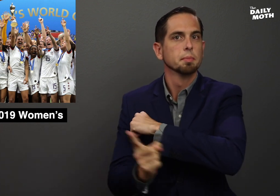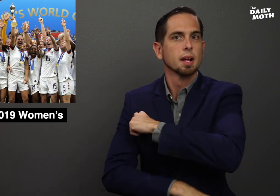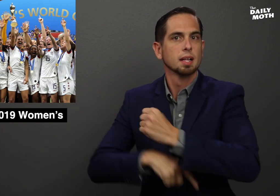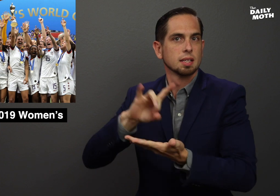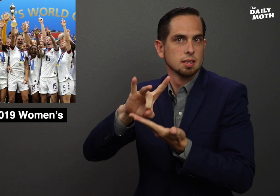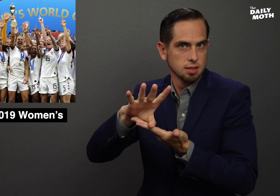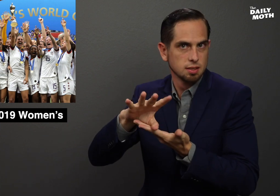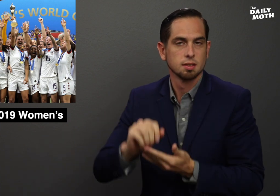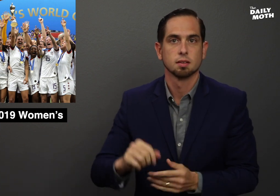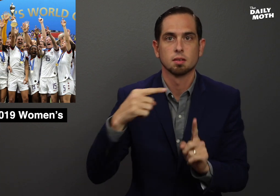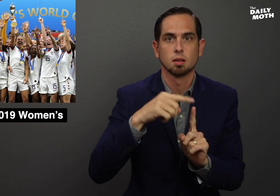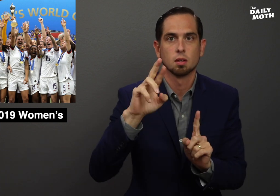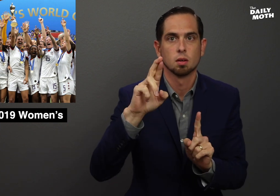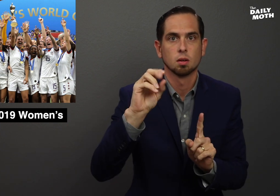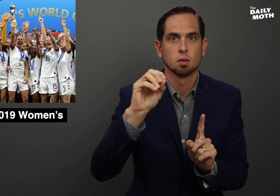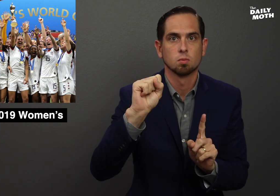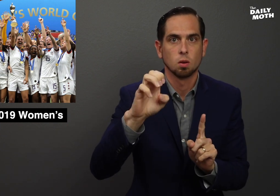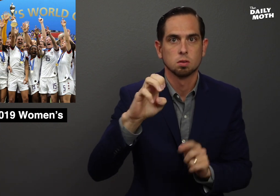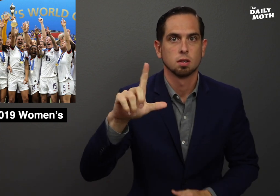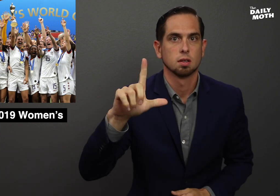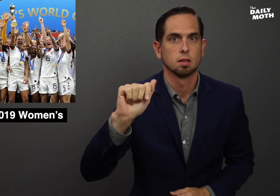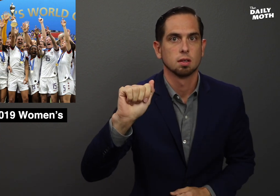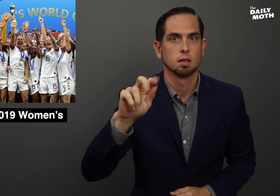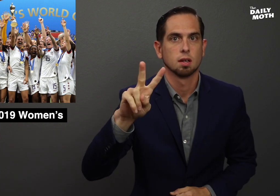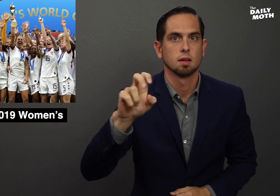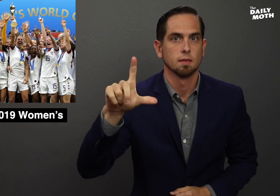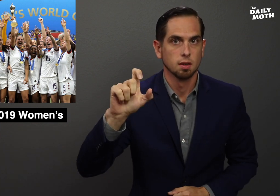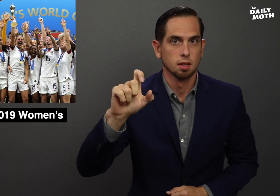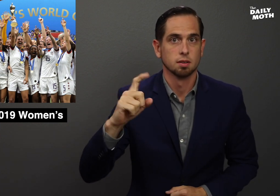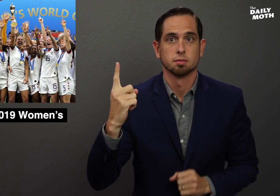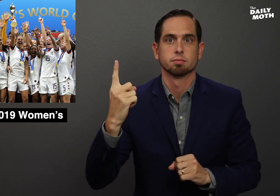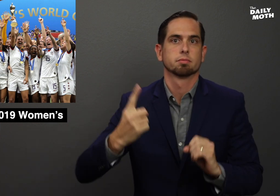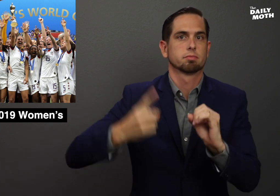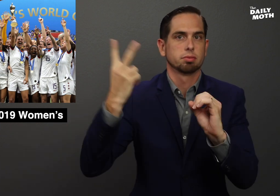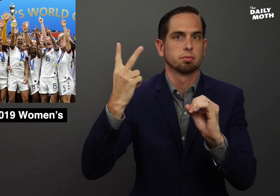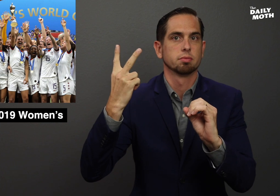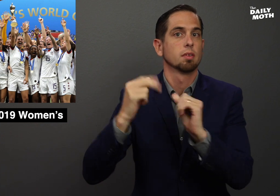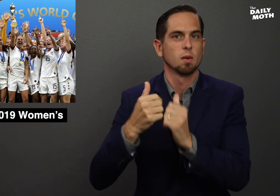a penalty kick, and Rose Lavelle made it 2-0